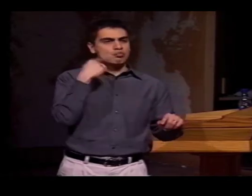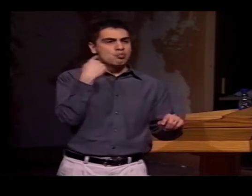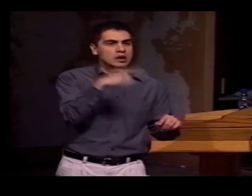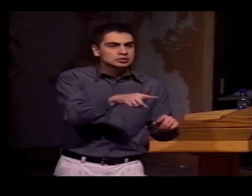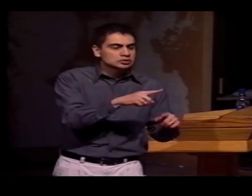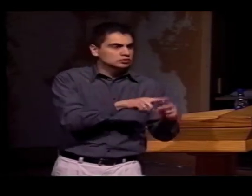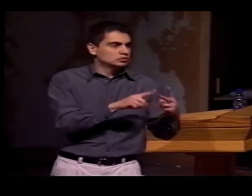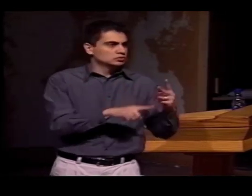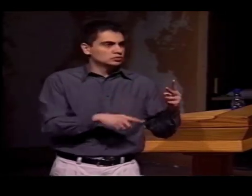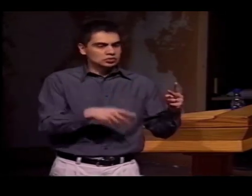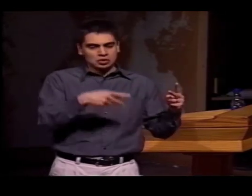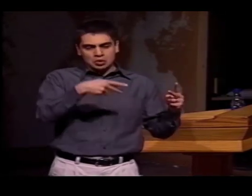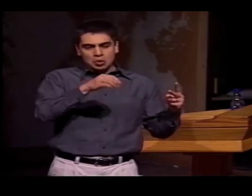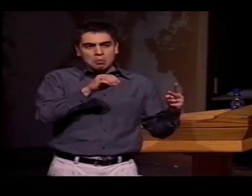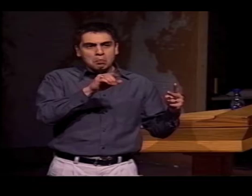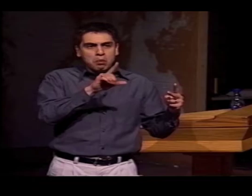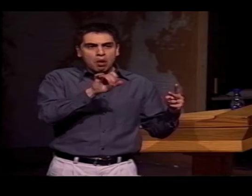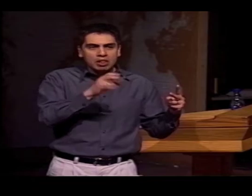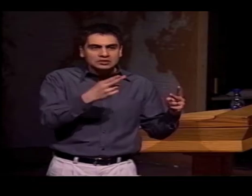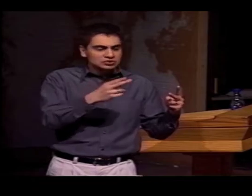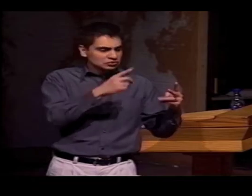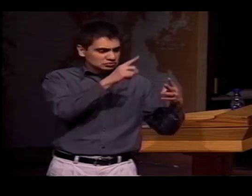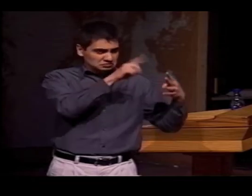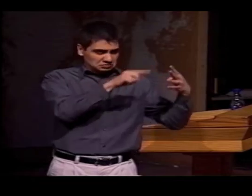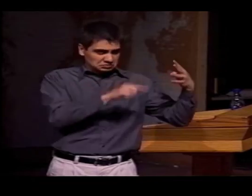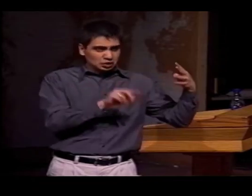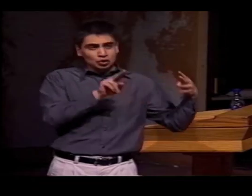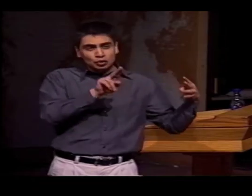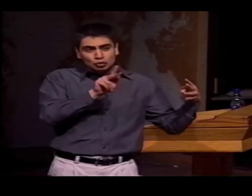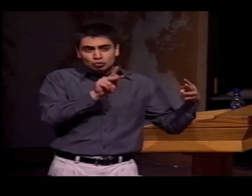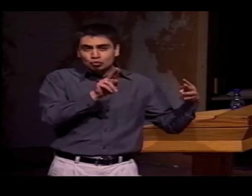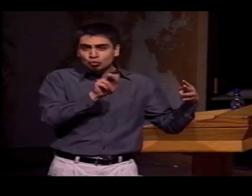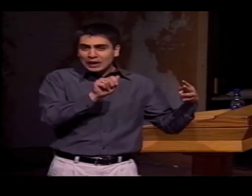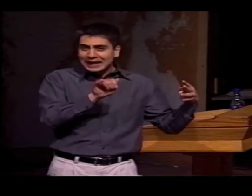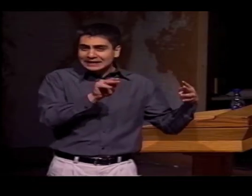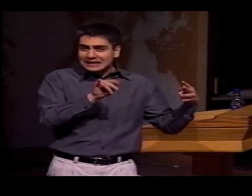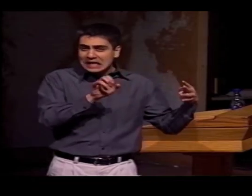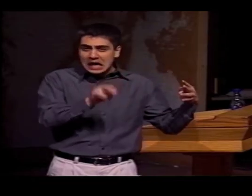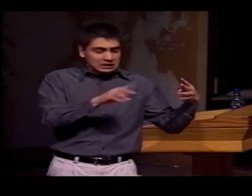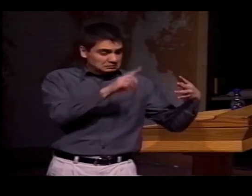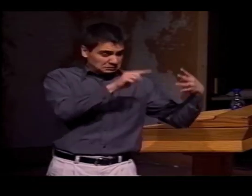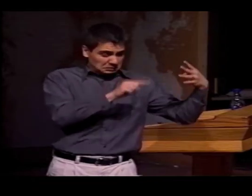FOR EXAMPLE, RUSSIA, POLAND, UKRAINE.